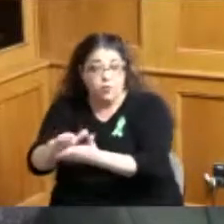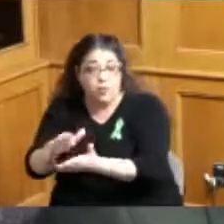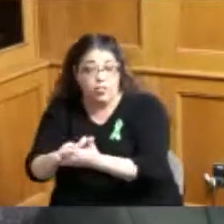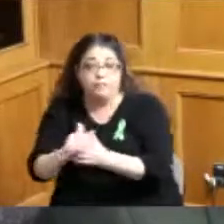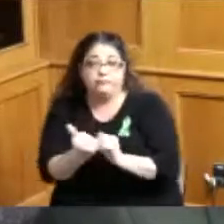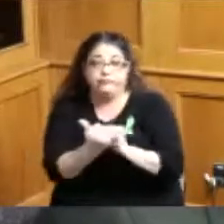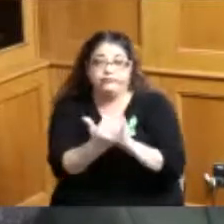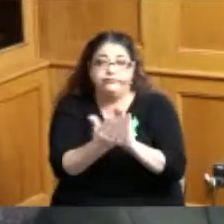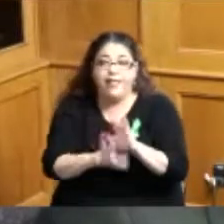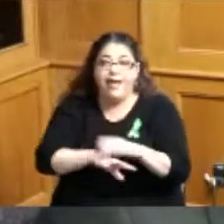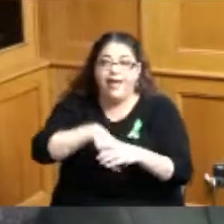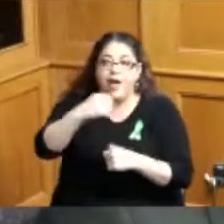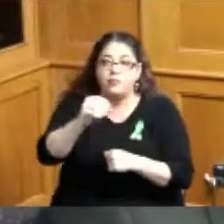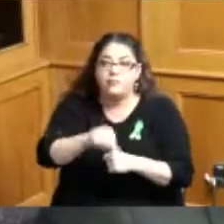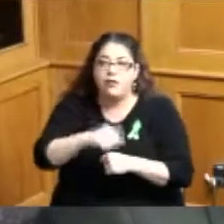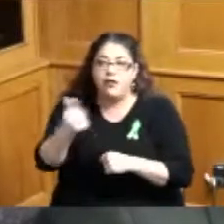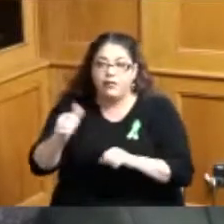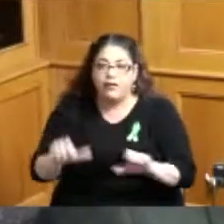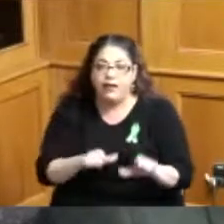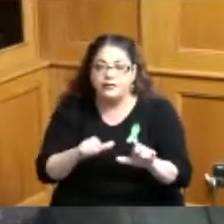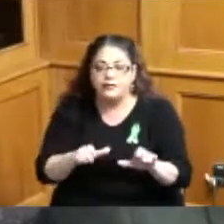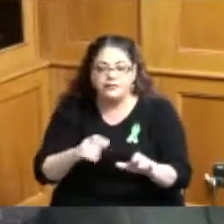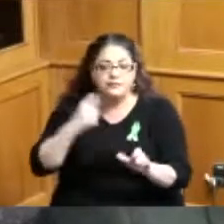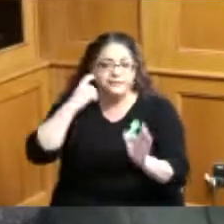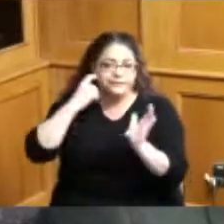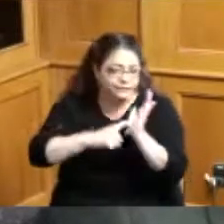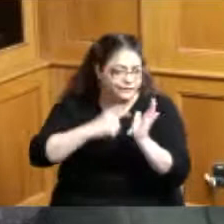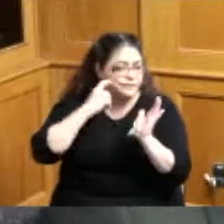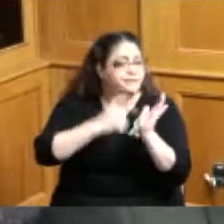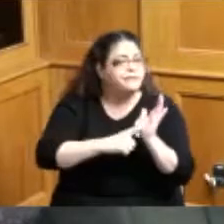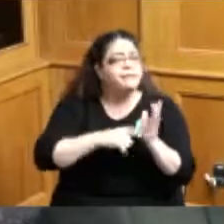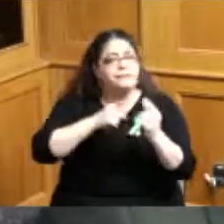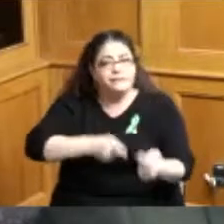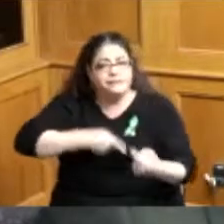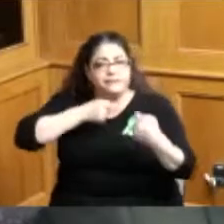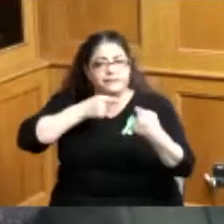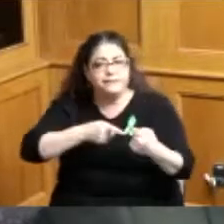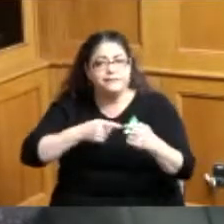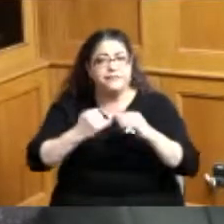outside the classroom we know that kids are really struggling related to isolation and some of